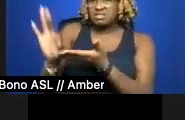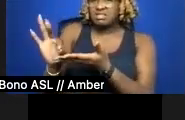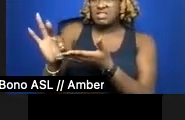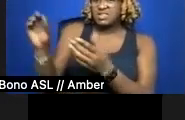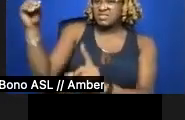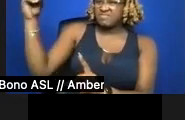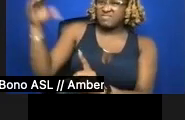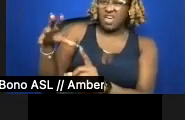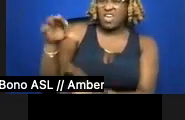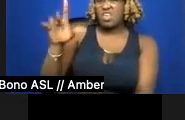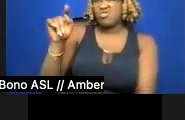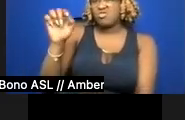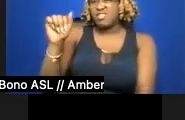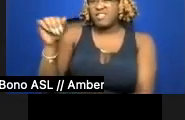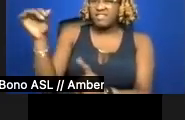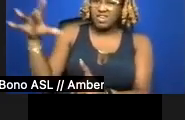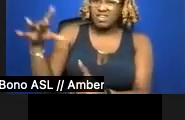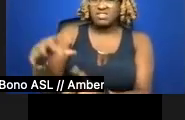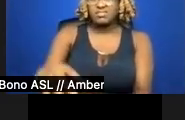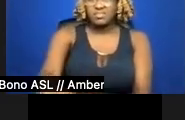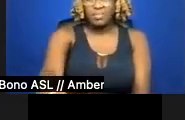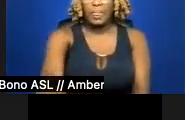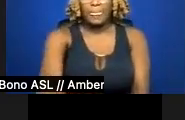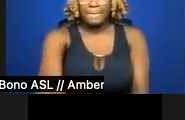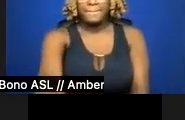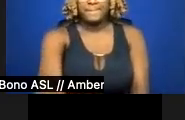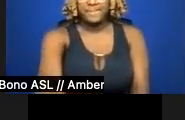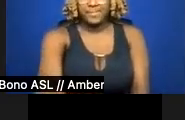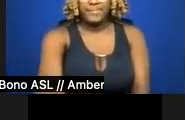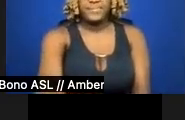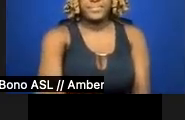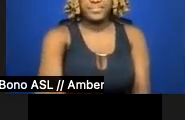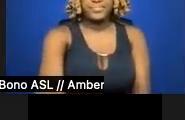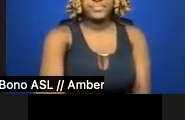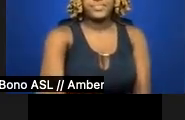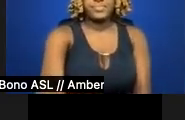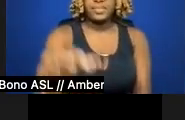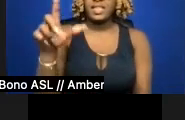for new owners: an LA facelift to keep the grit but strip the must,